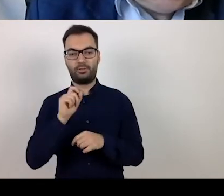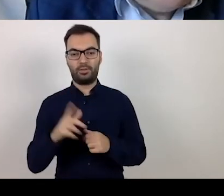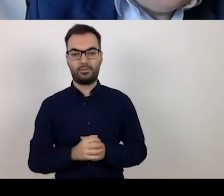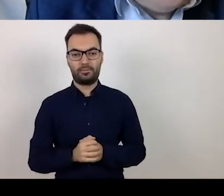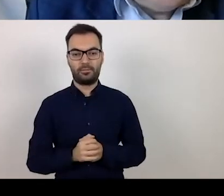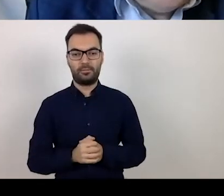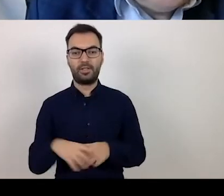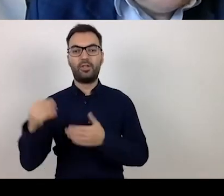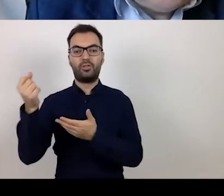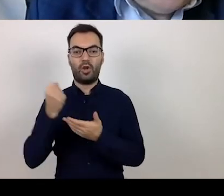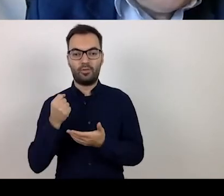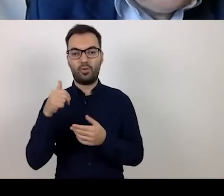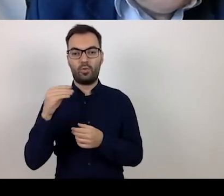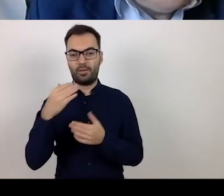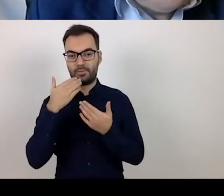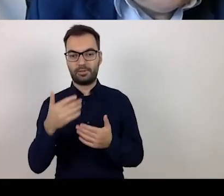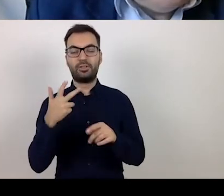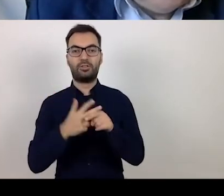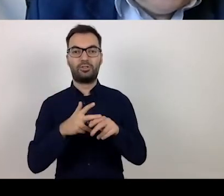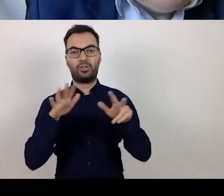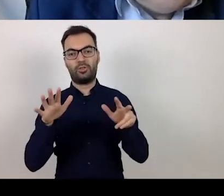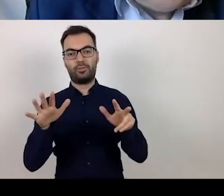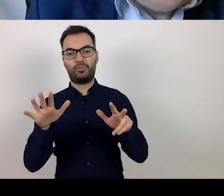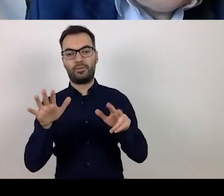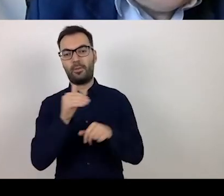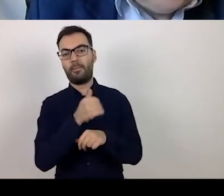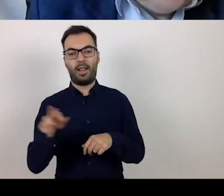And the EU funding covers 38 billion zlotys.